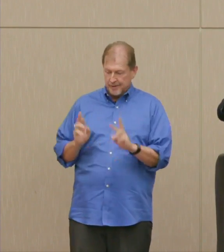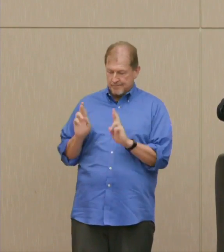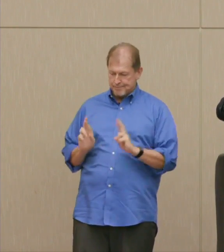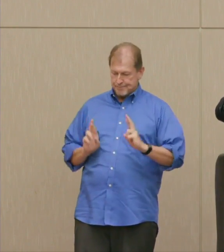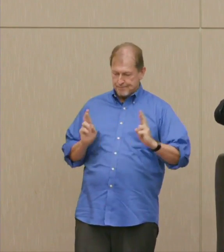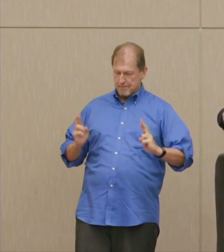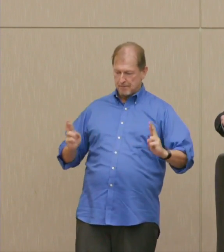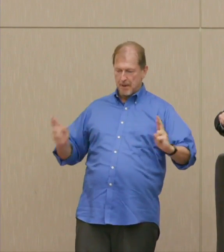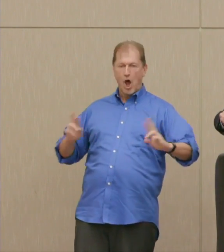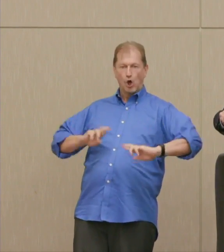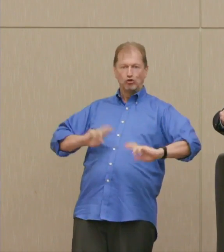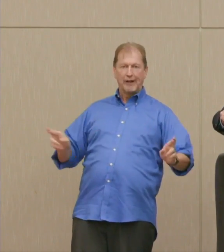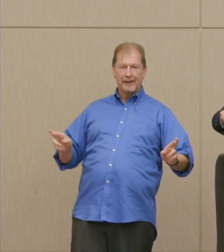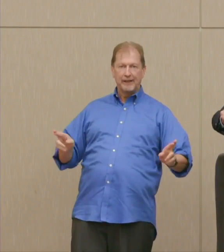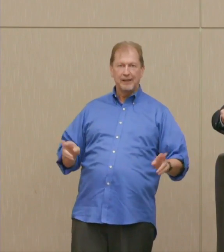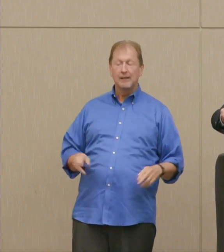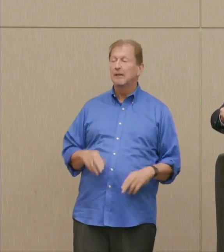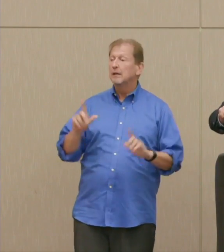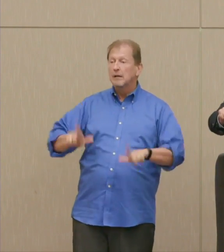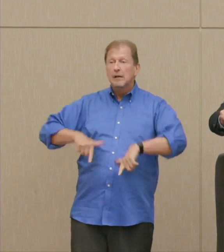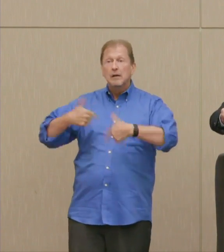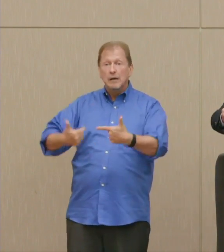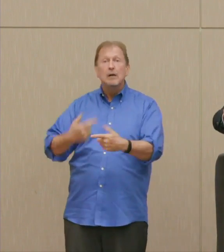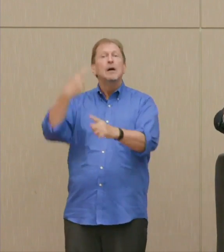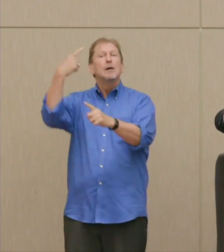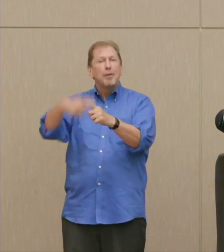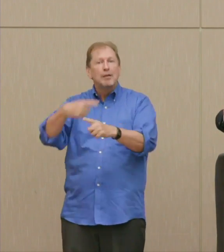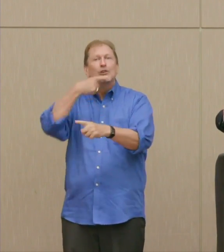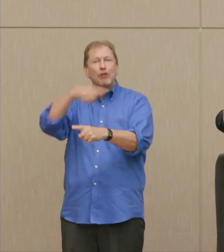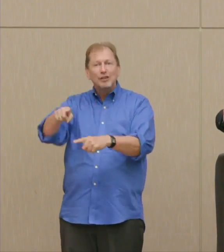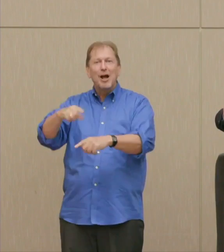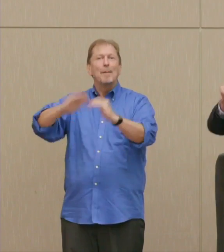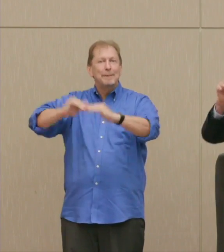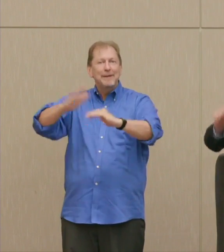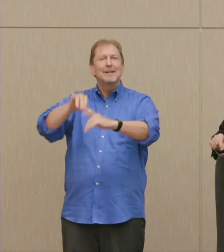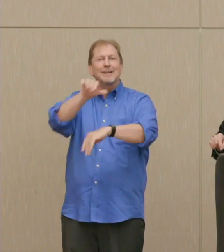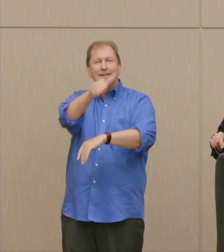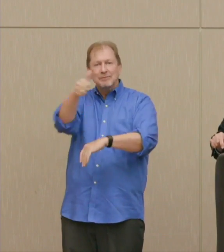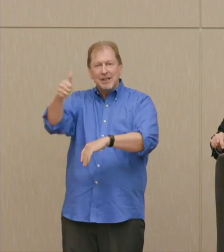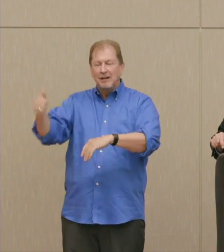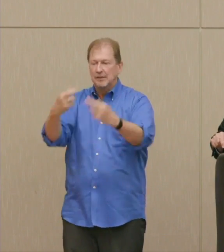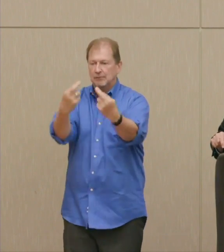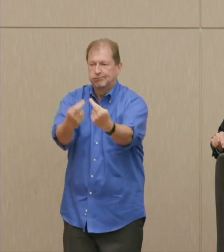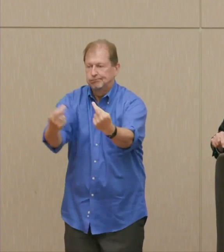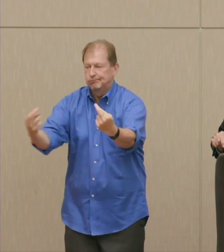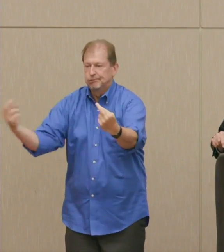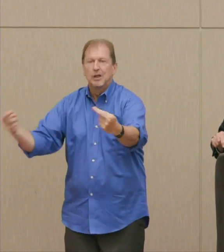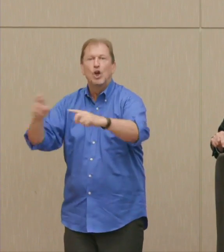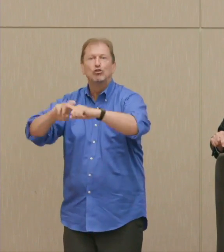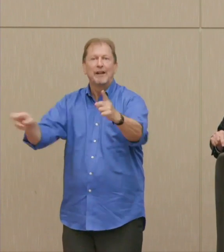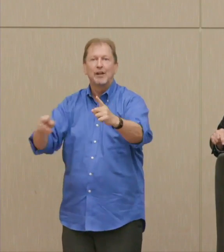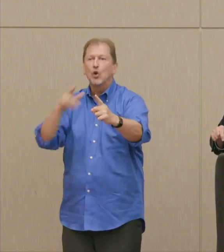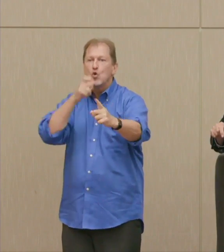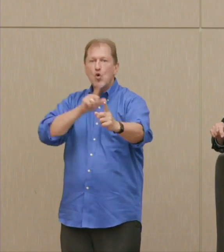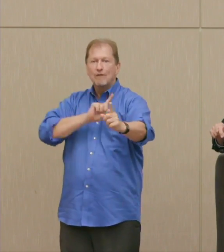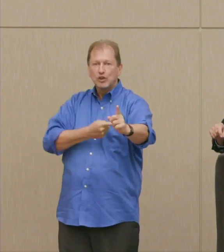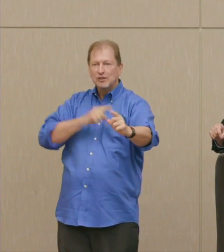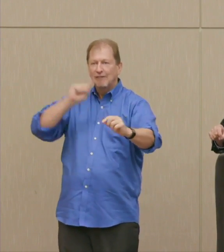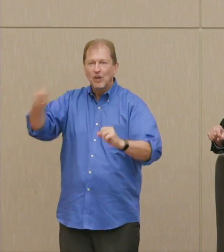They, Putin, is spending a comparable amount to disarm us in a first strike.